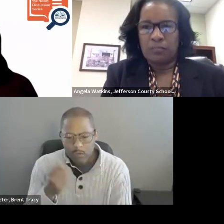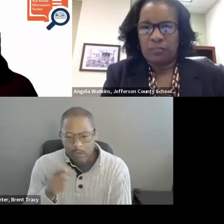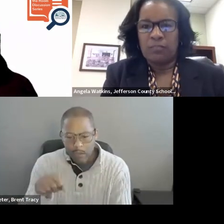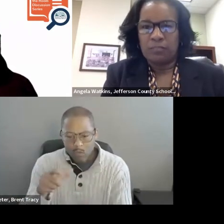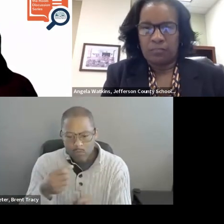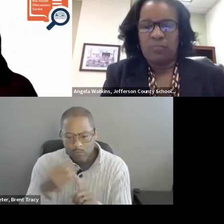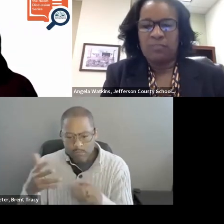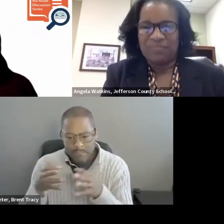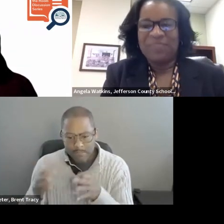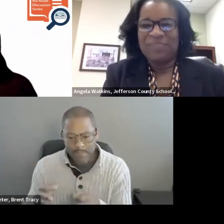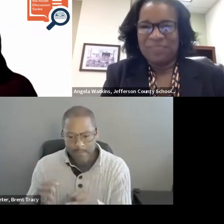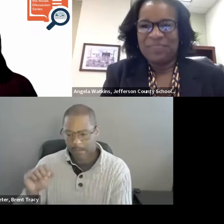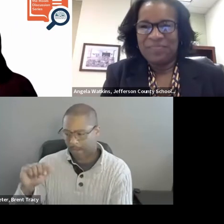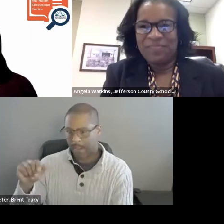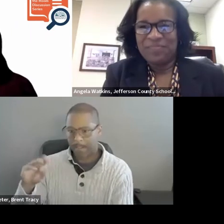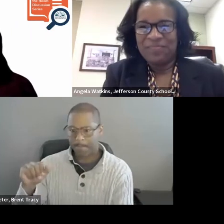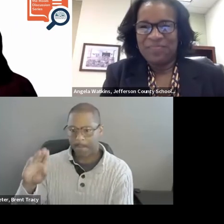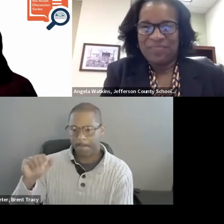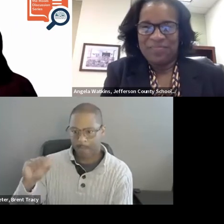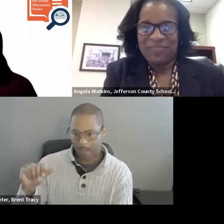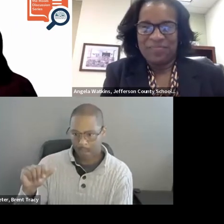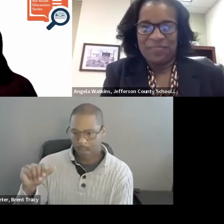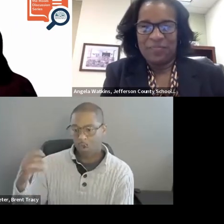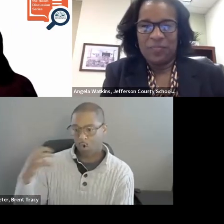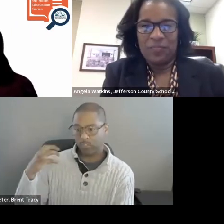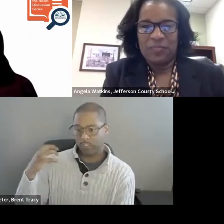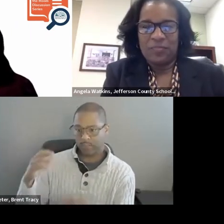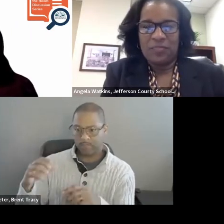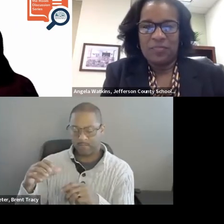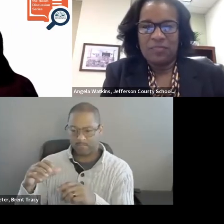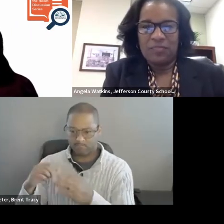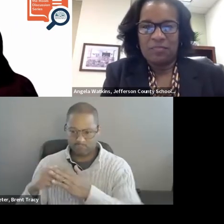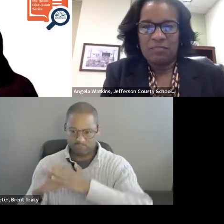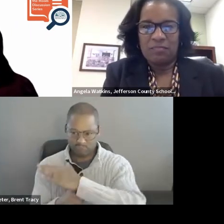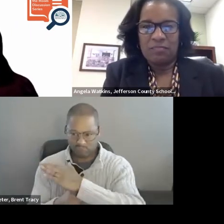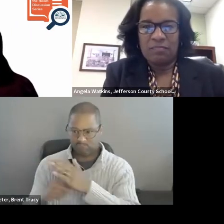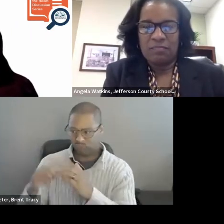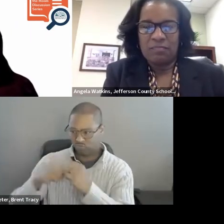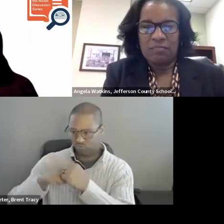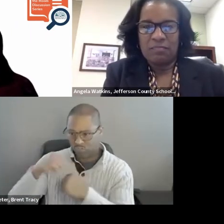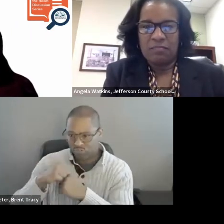We realize you have established the coaching framework and can you explain how the framework